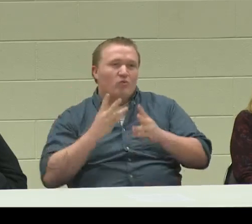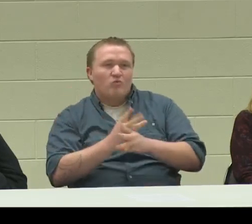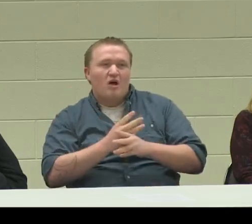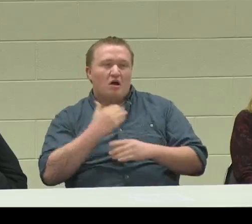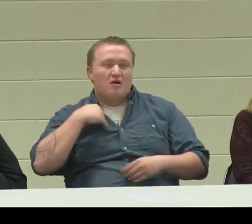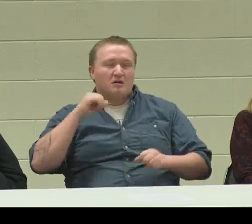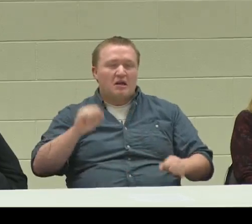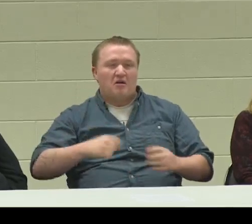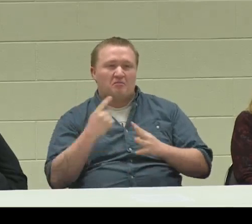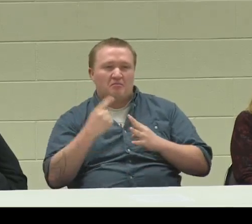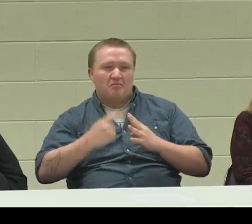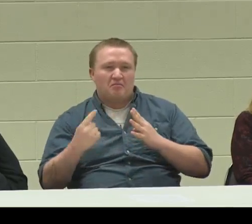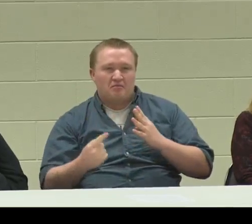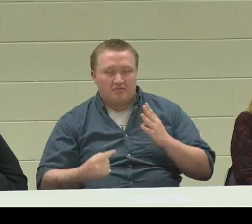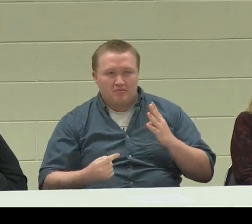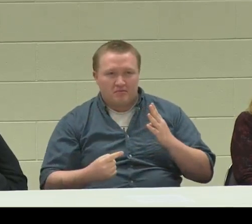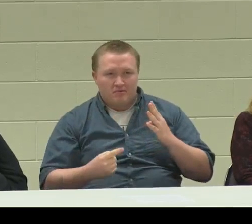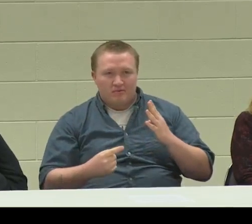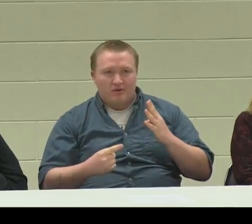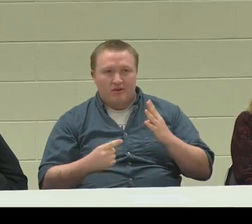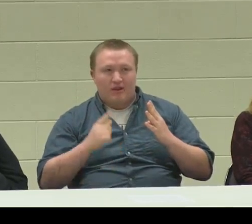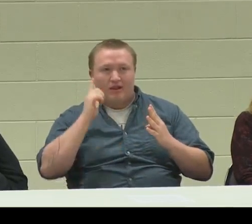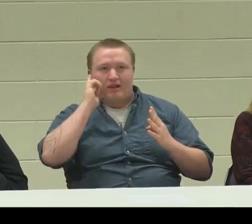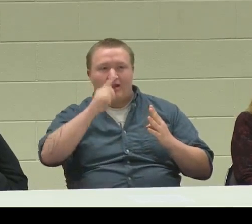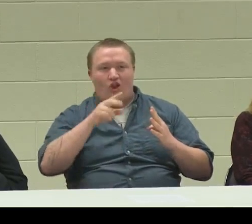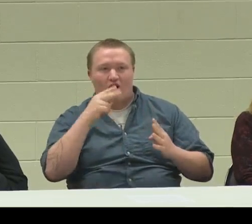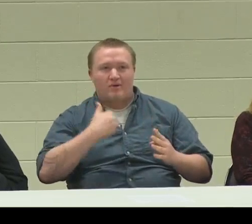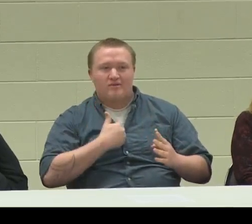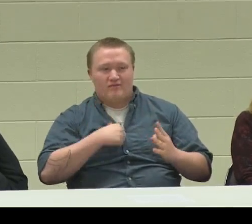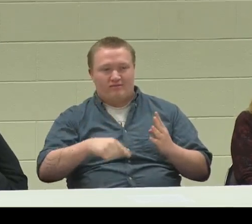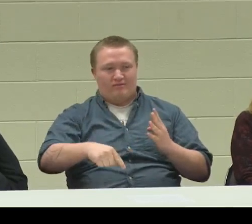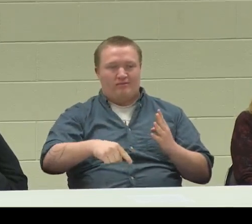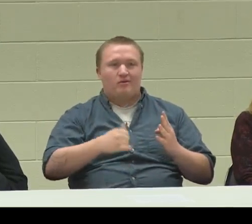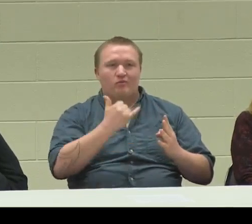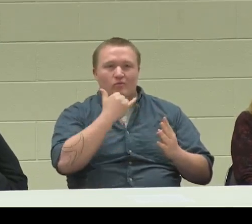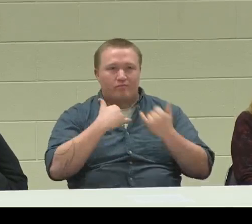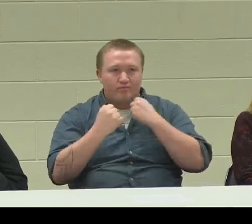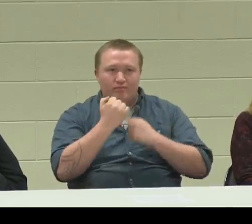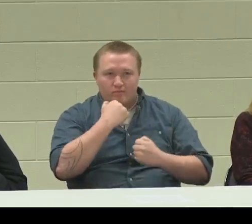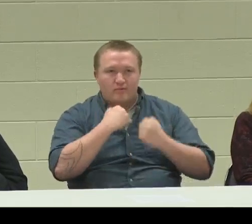Sometimes, I thought I knew what was going on in the world. I could do all this stuff, and then later I looked at myself and I was like,